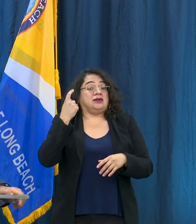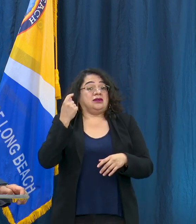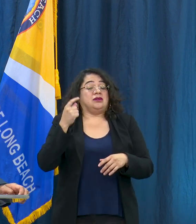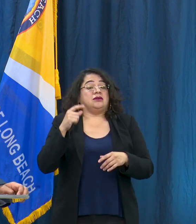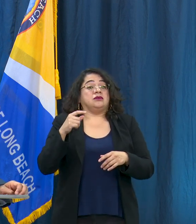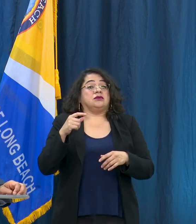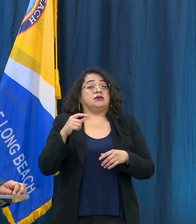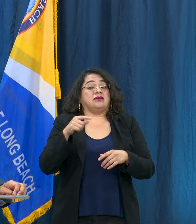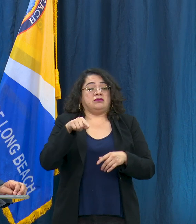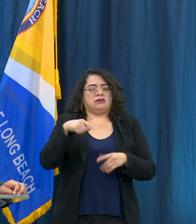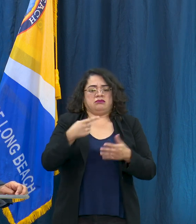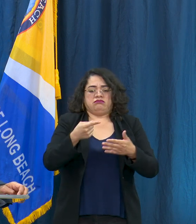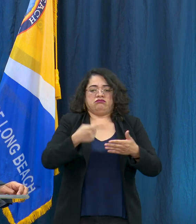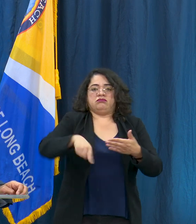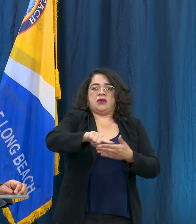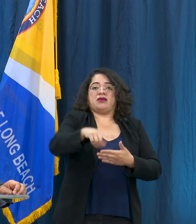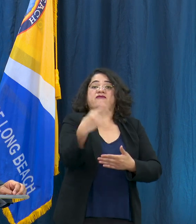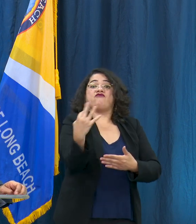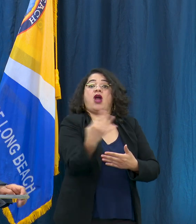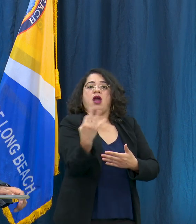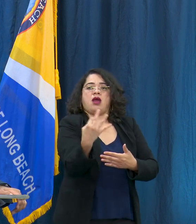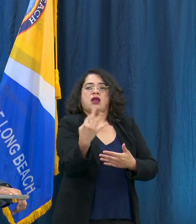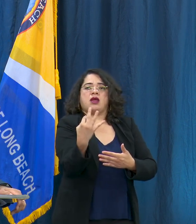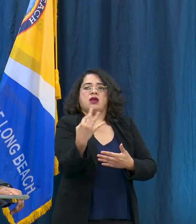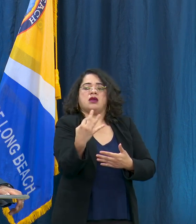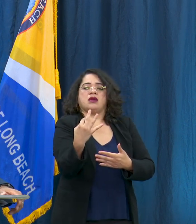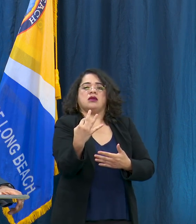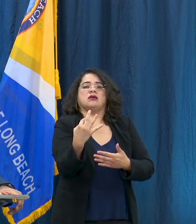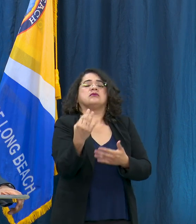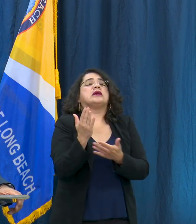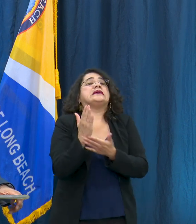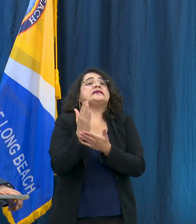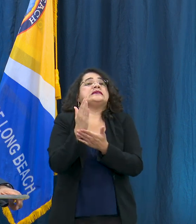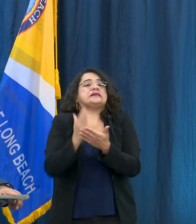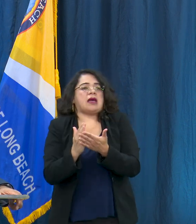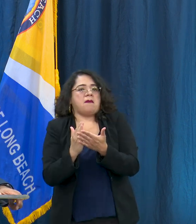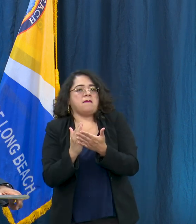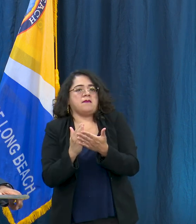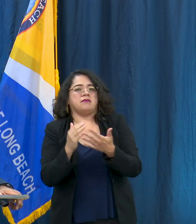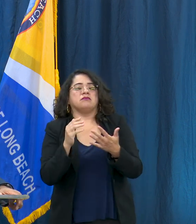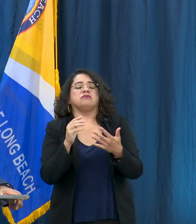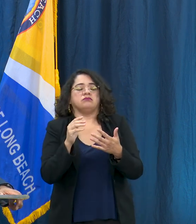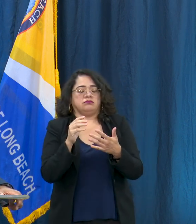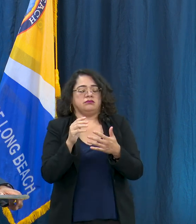following Friday so next Friday there will be some parts of the state that